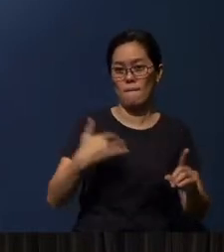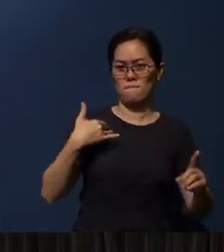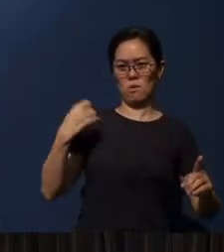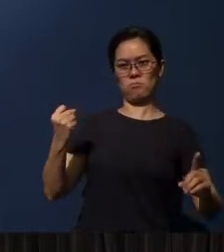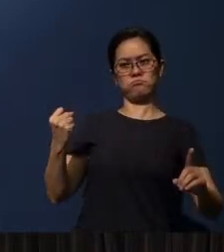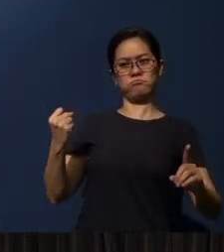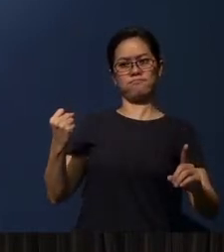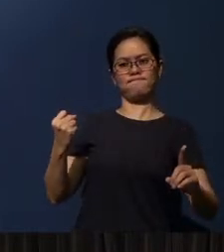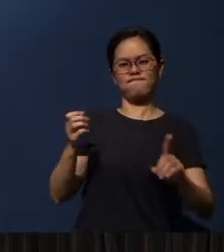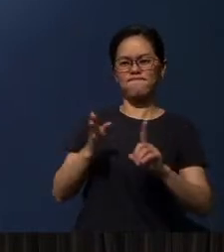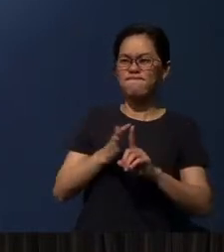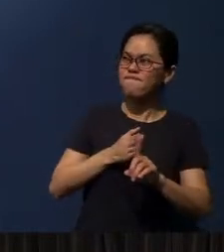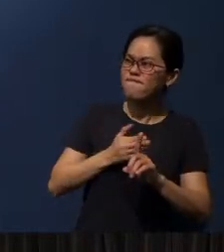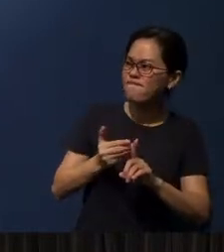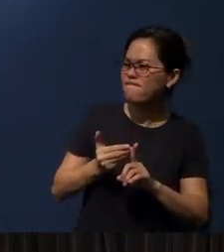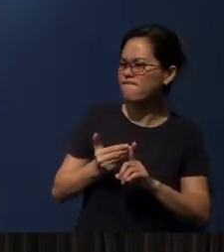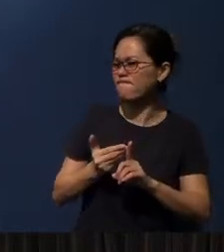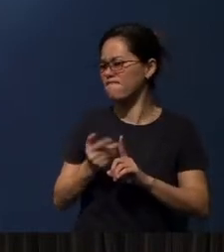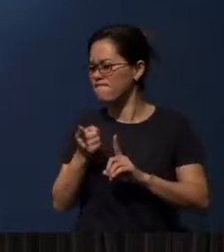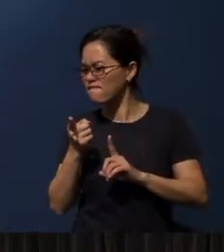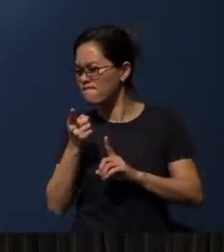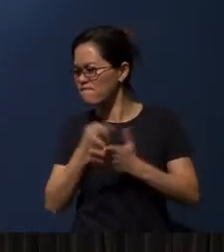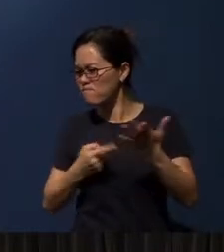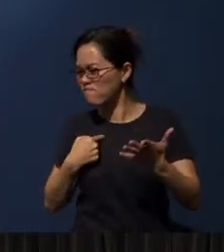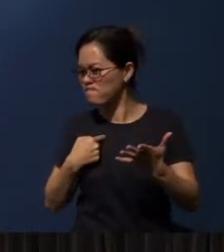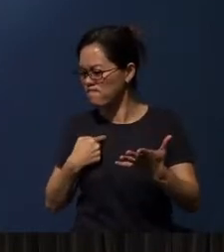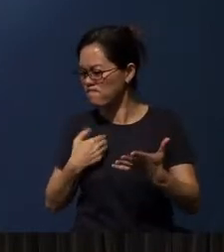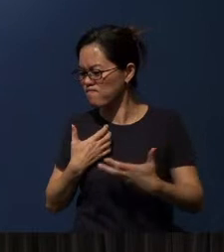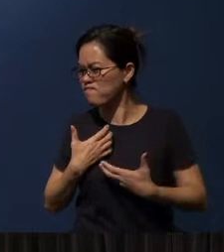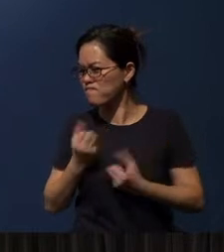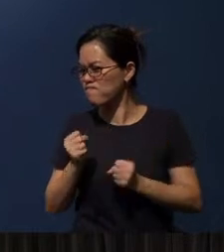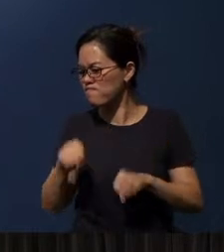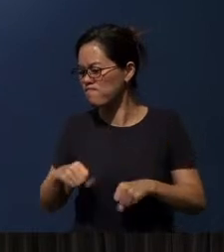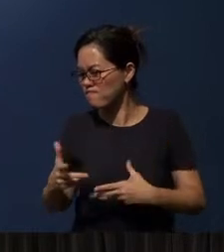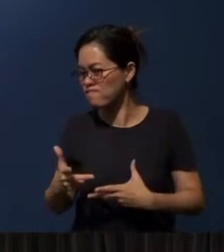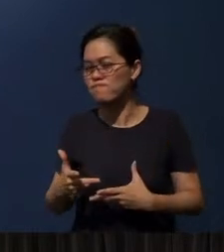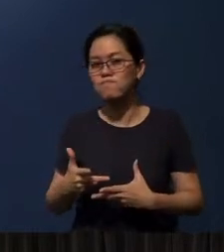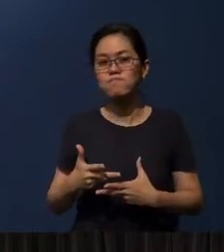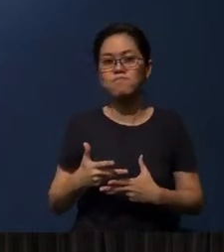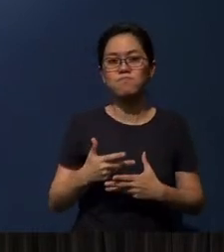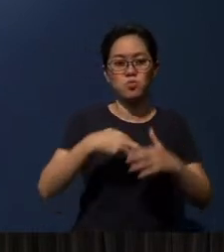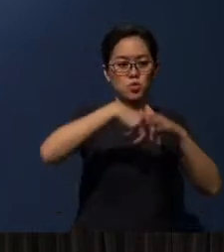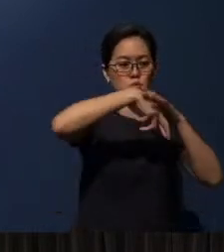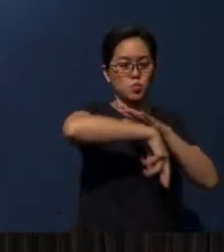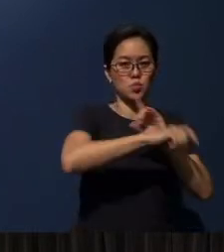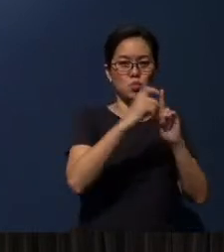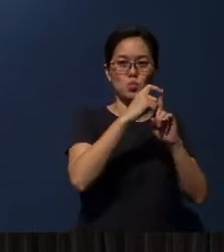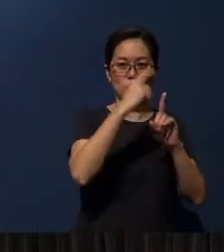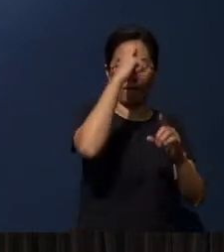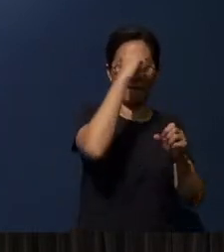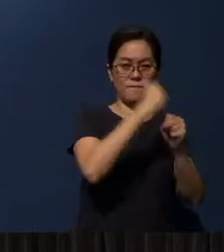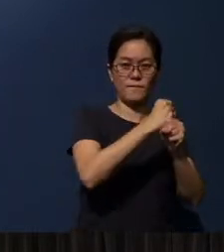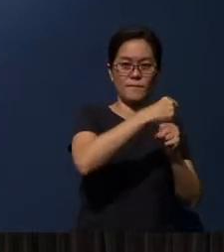to be persuaded of what is trustworthy”. Now, this is the root word from which the word “faith” comes from.